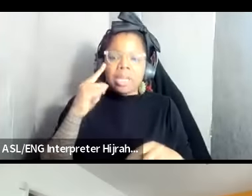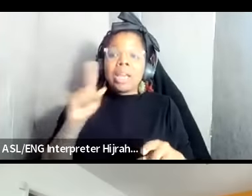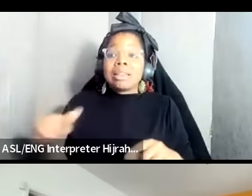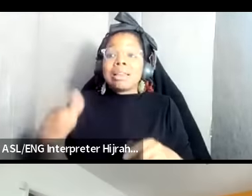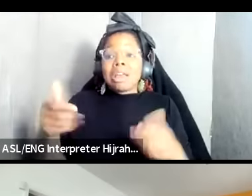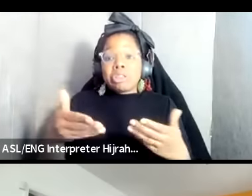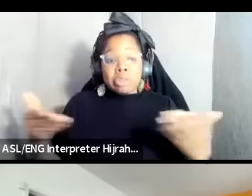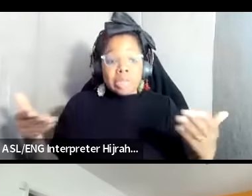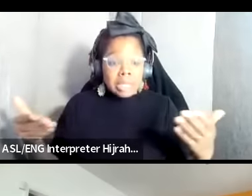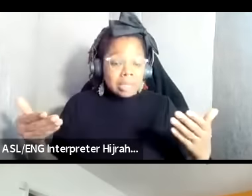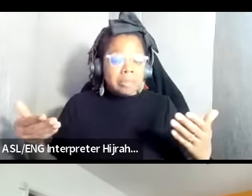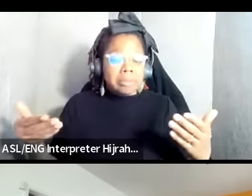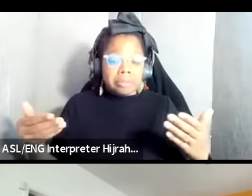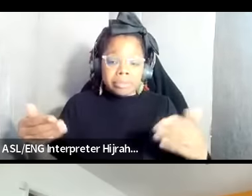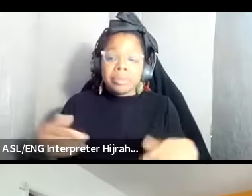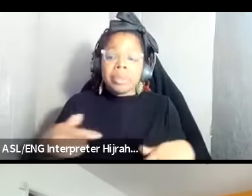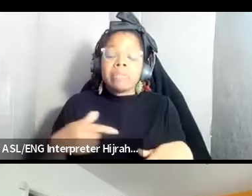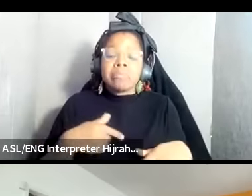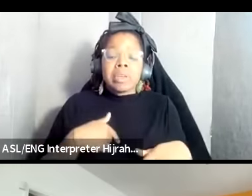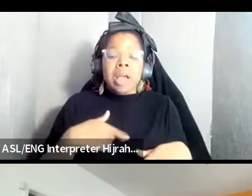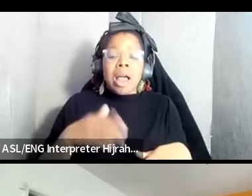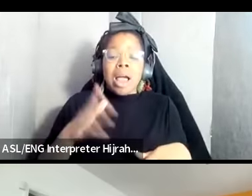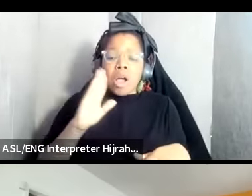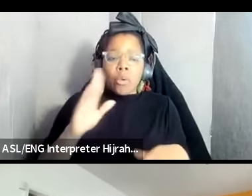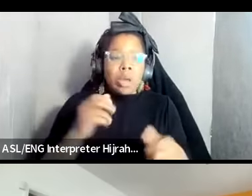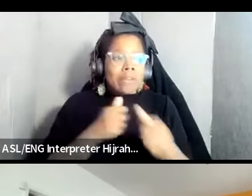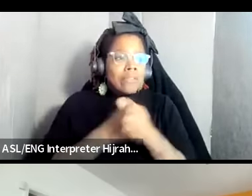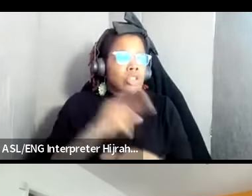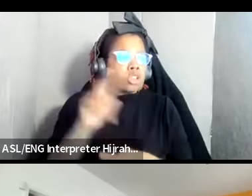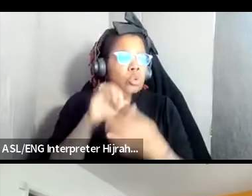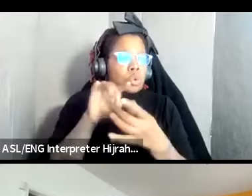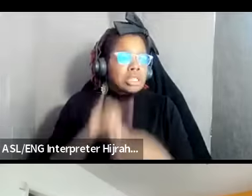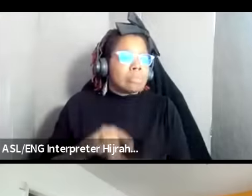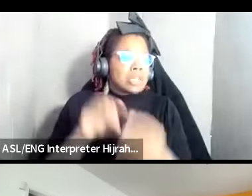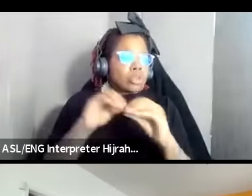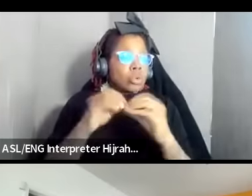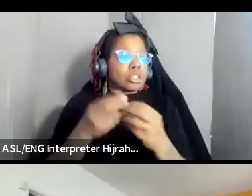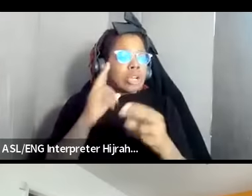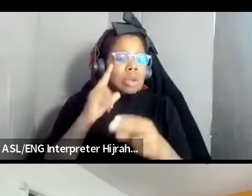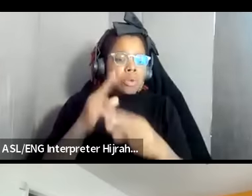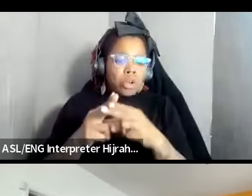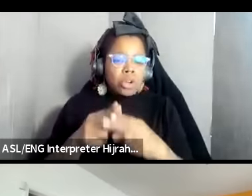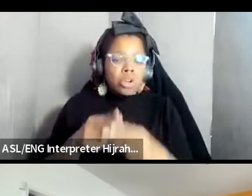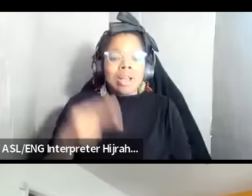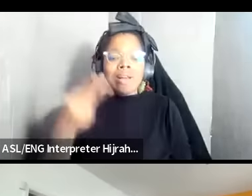um and I would follow on a us-based organization I would name would be Haitian Bridge Alliance um and